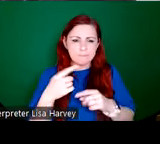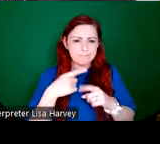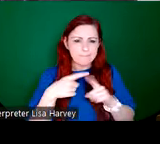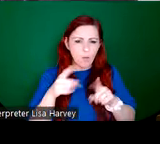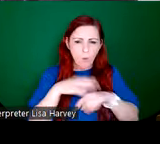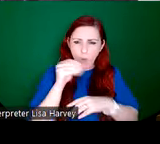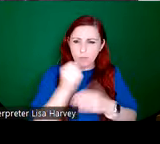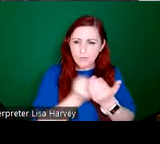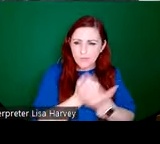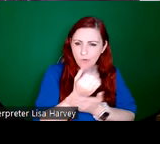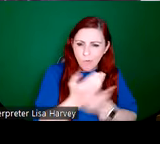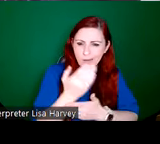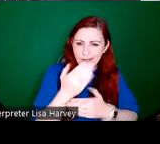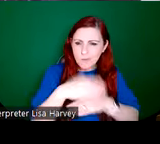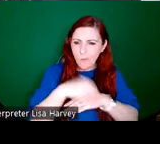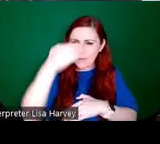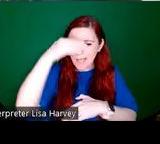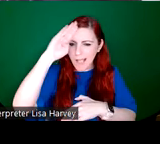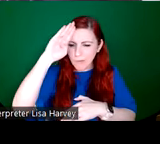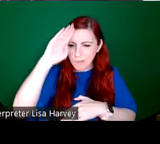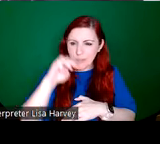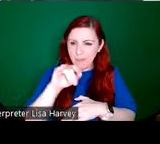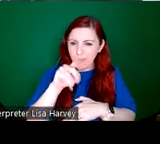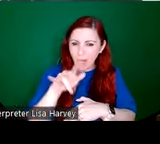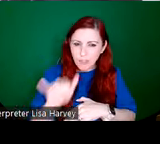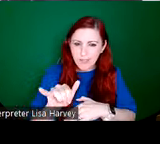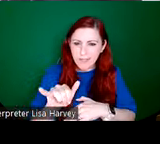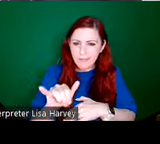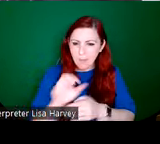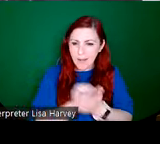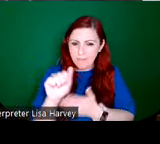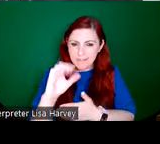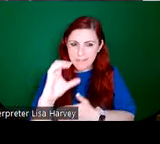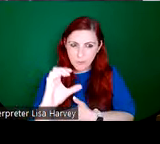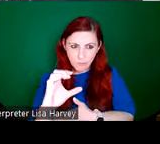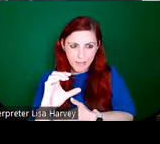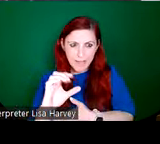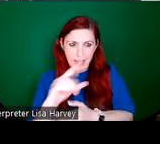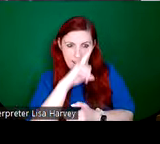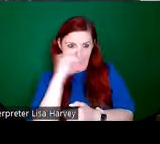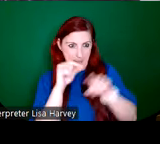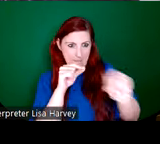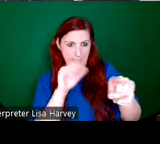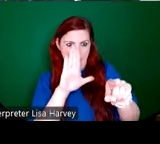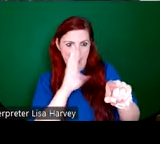mythology from the 11th century book of invasions or Lebor Gabála Érenn and this